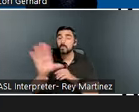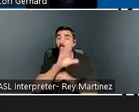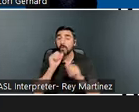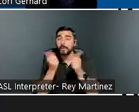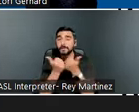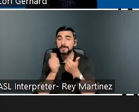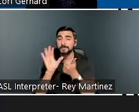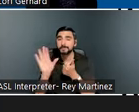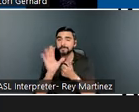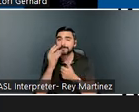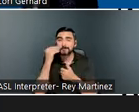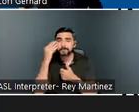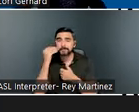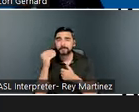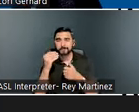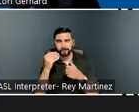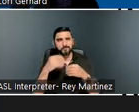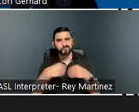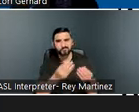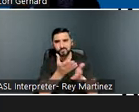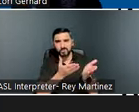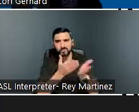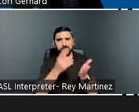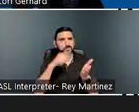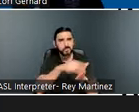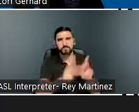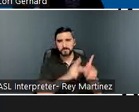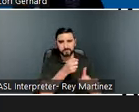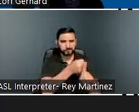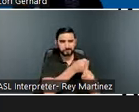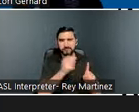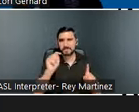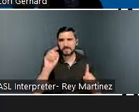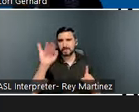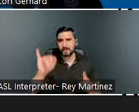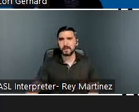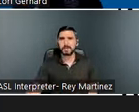in providing services and supports to individuals with traumatic brain injury, or TBI? Your options